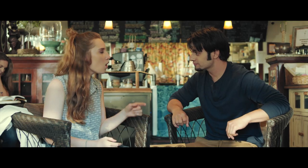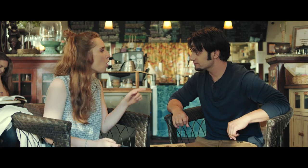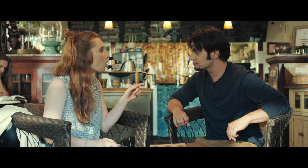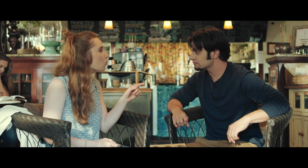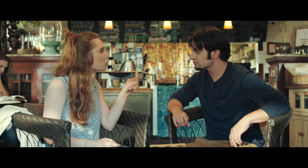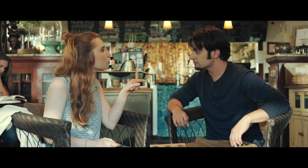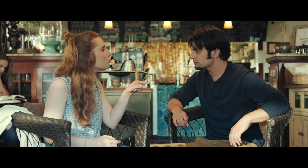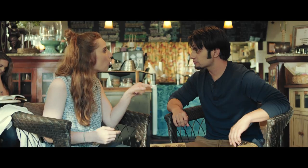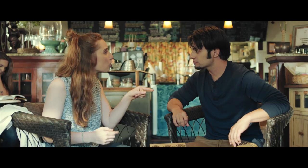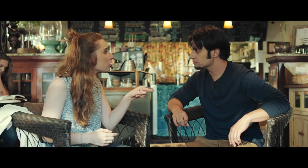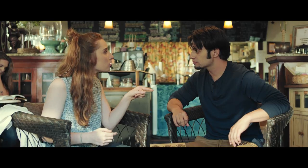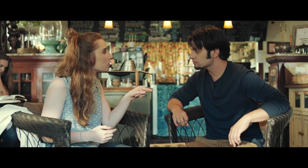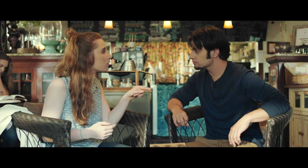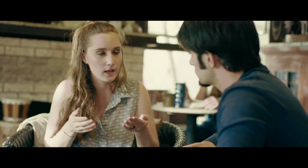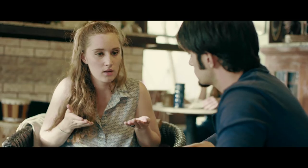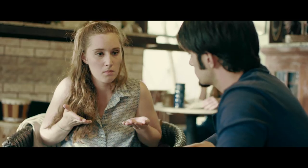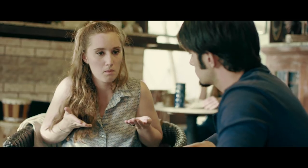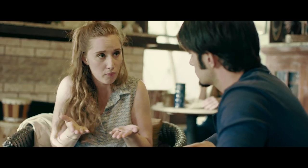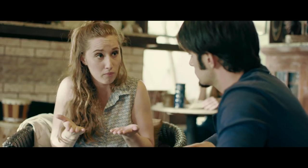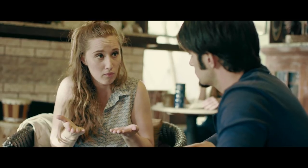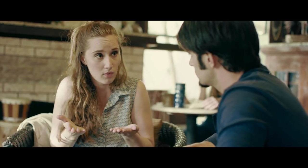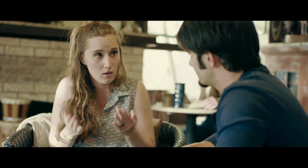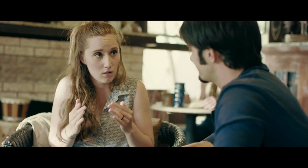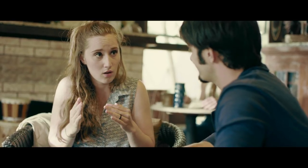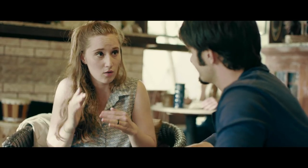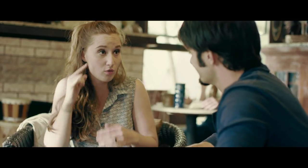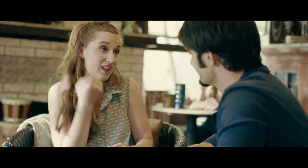Were you born… like… pfff, deaf?